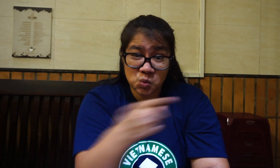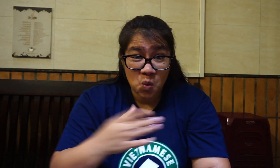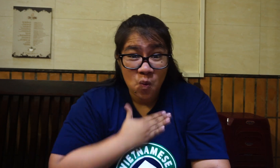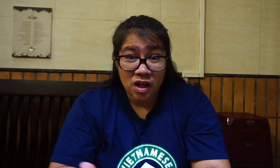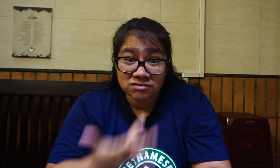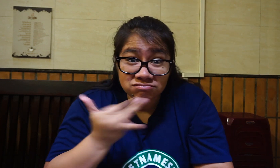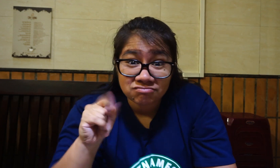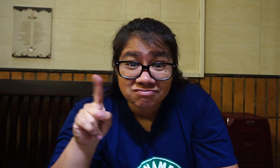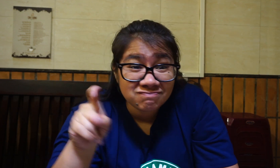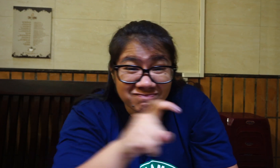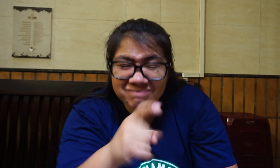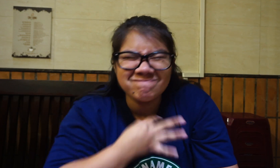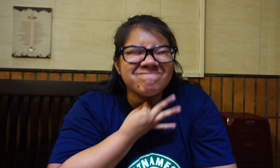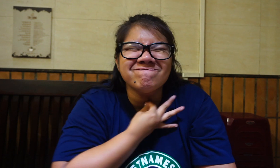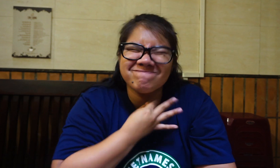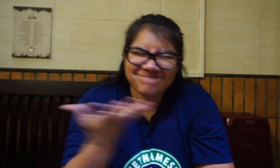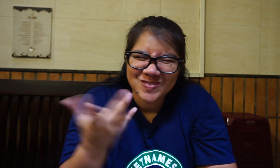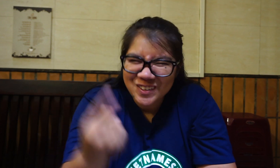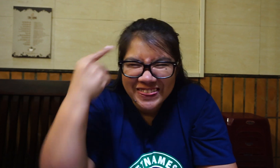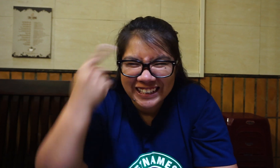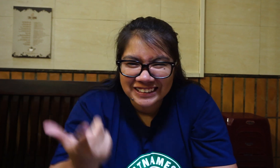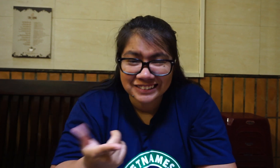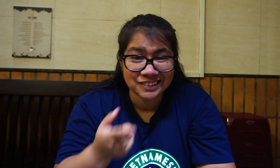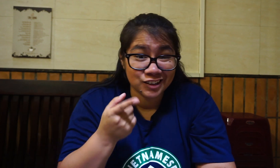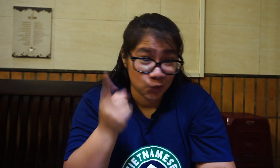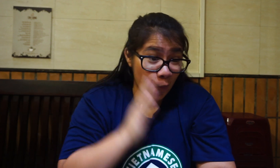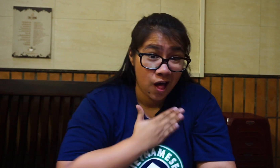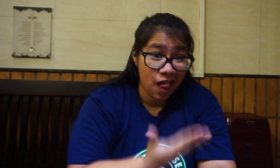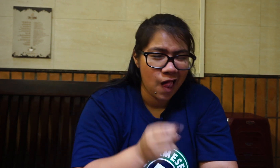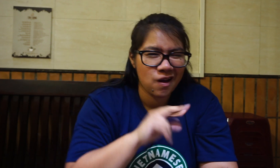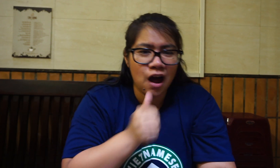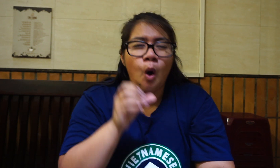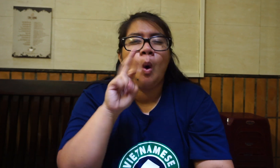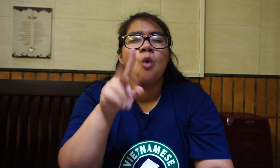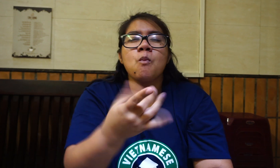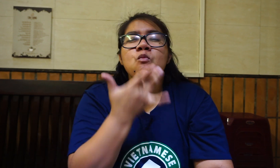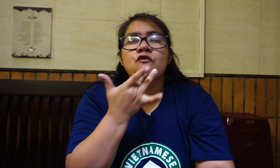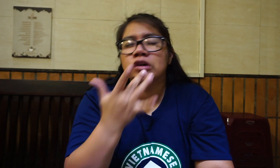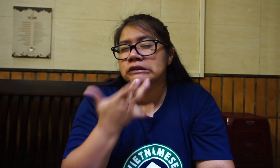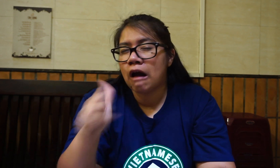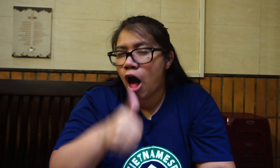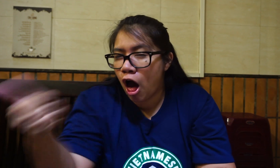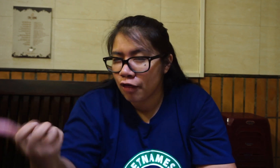Are you willing to taste it?! I am curious, what do you think of it? Are you willing to or no? Or do you prefer to taste other?